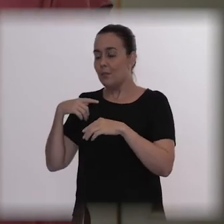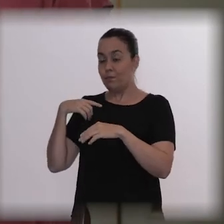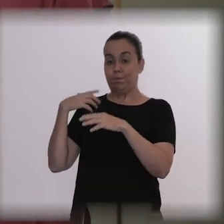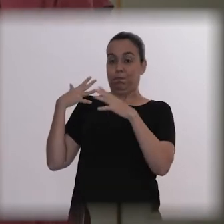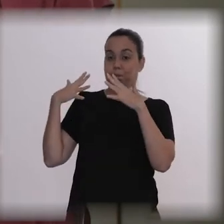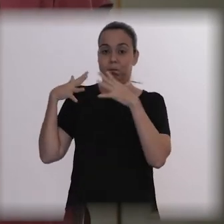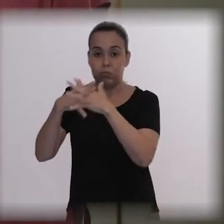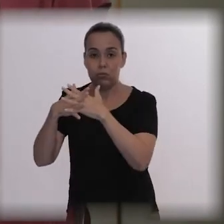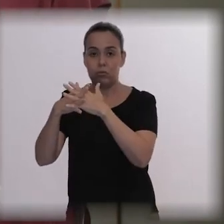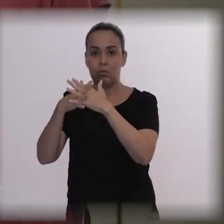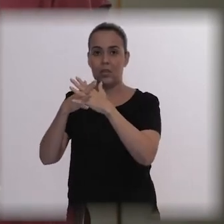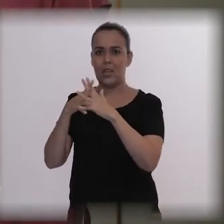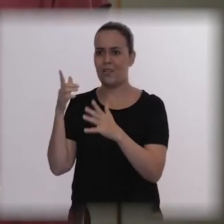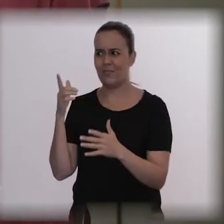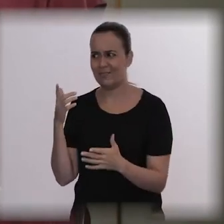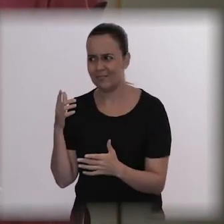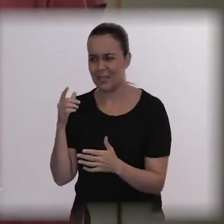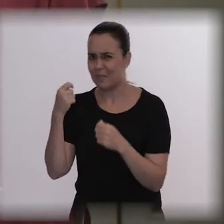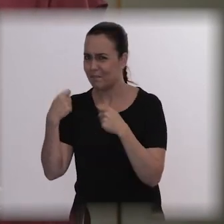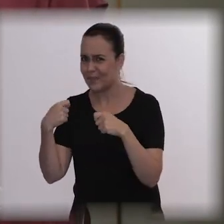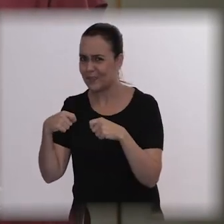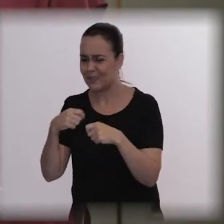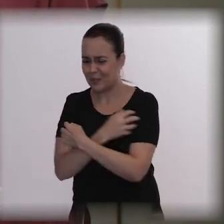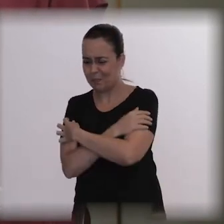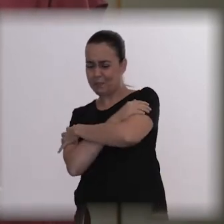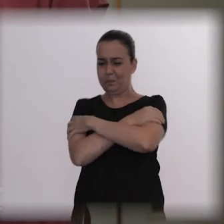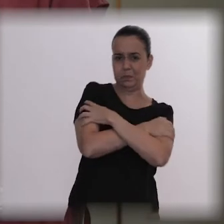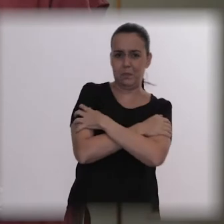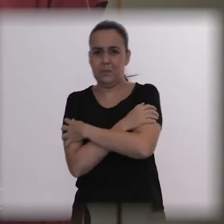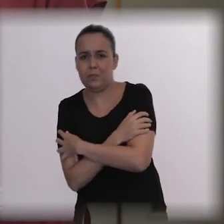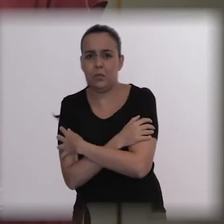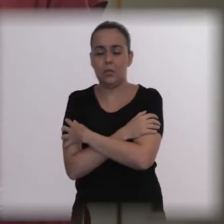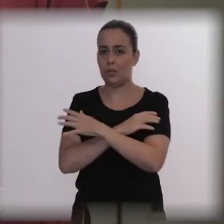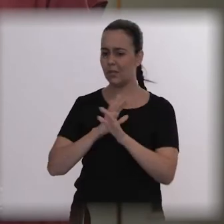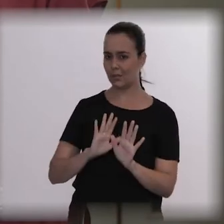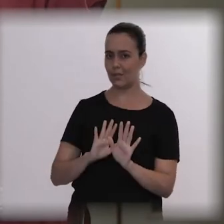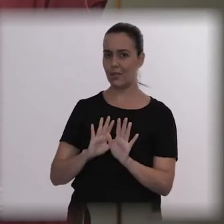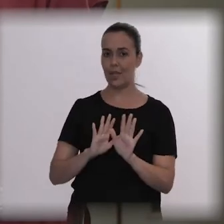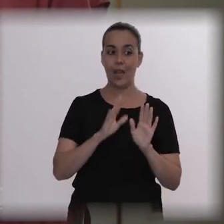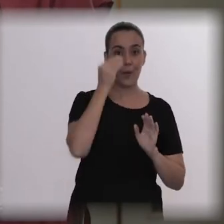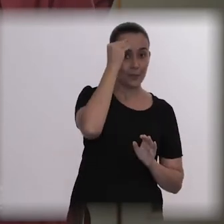this crossed my mind, when the psychiatrist arrived and he got very angry